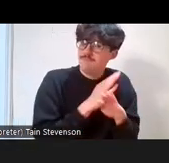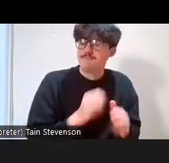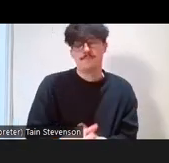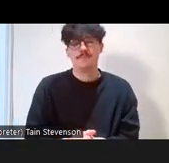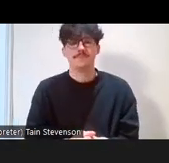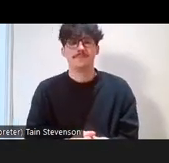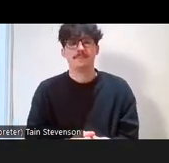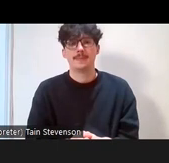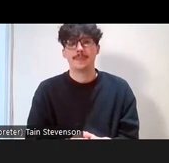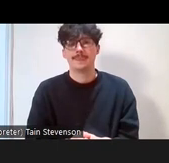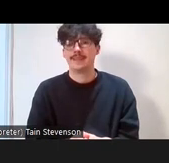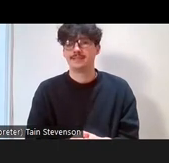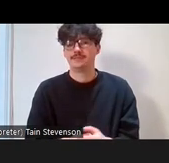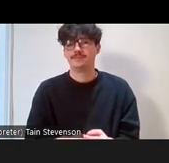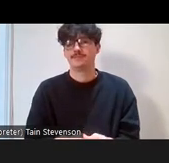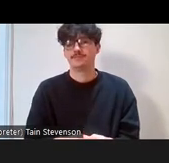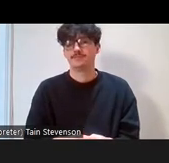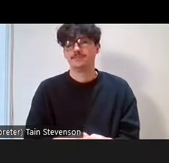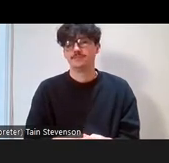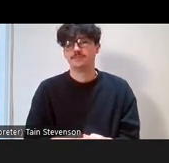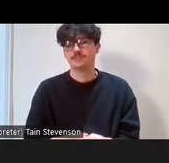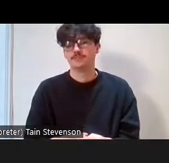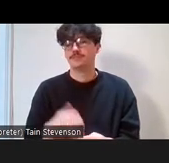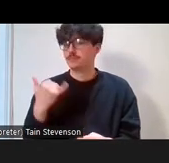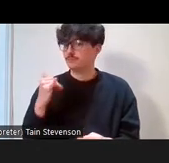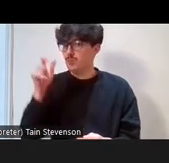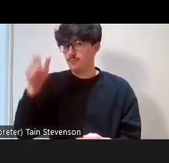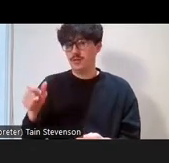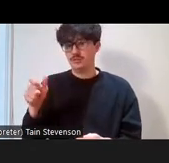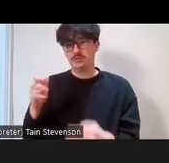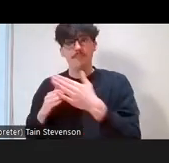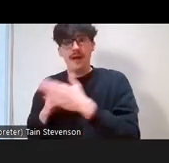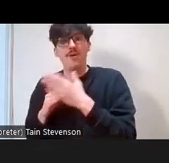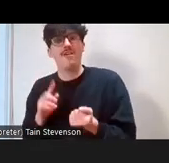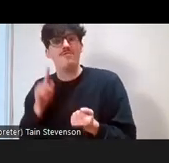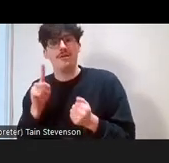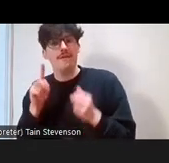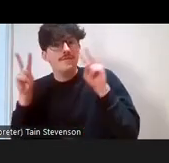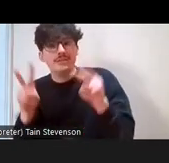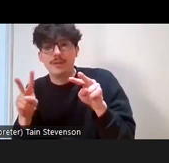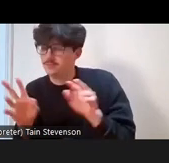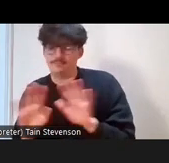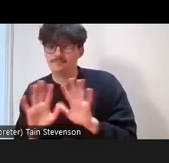barriers they might be bringing for people that might not be visible. So, feeder organisations,